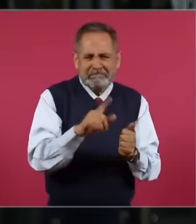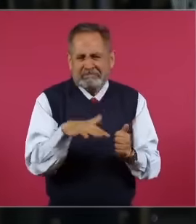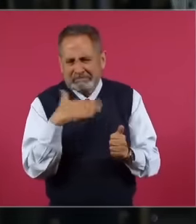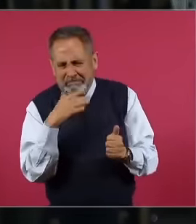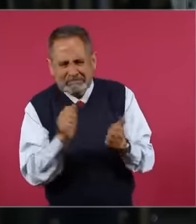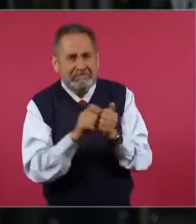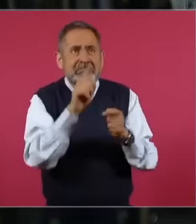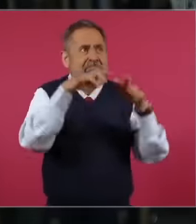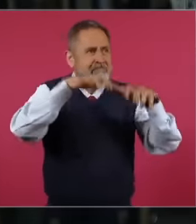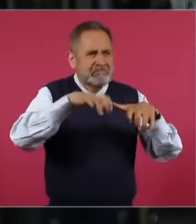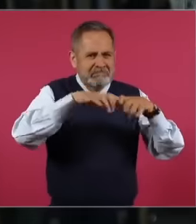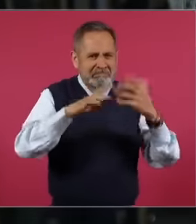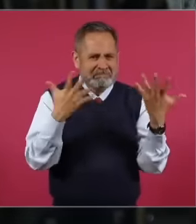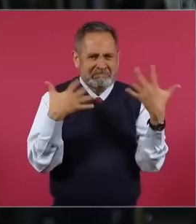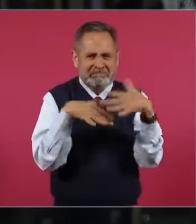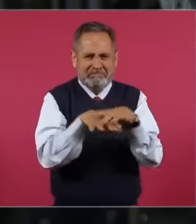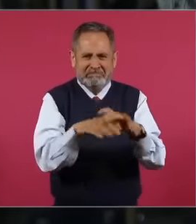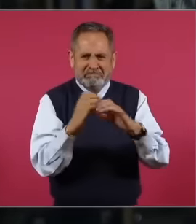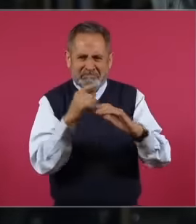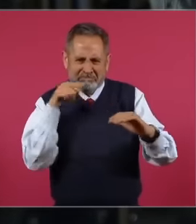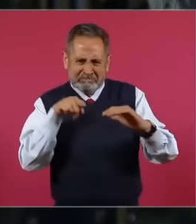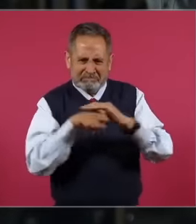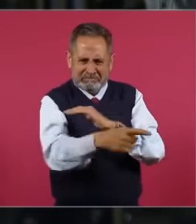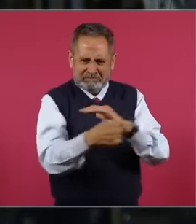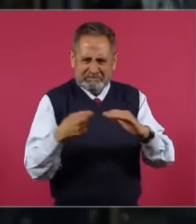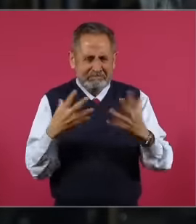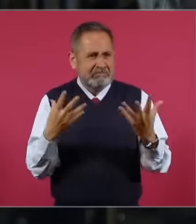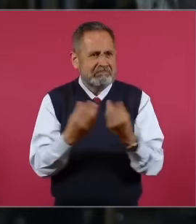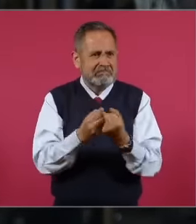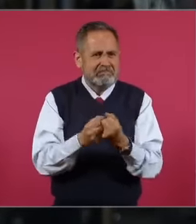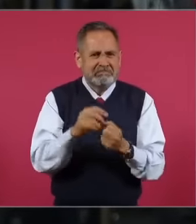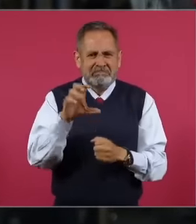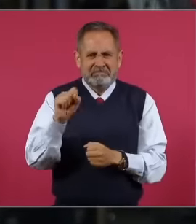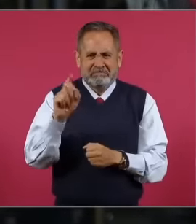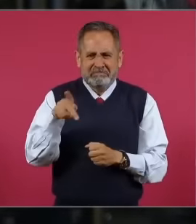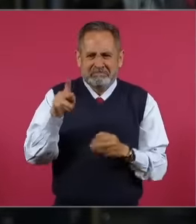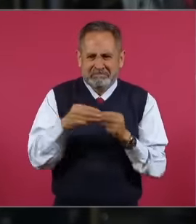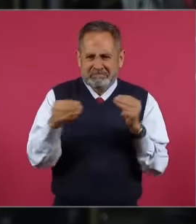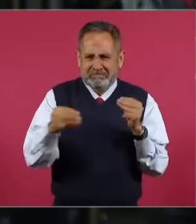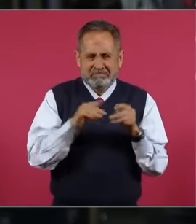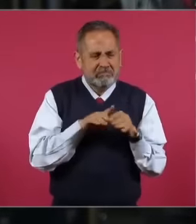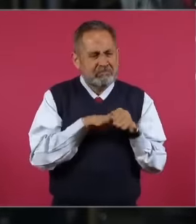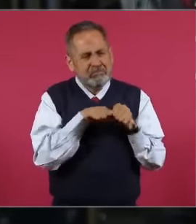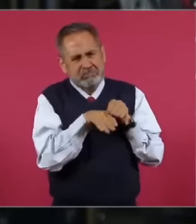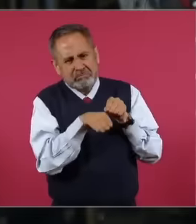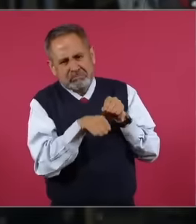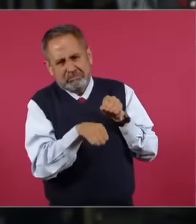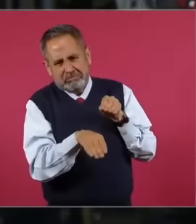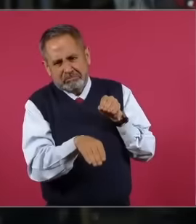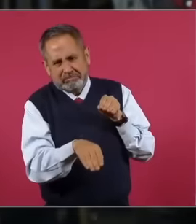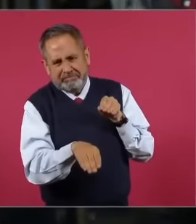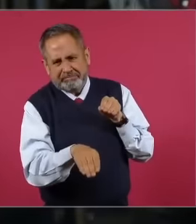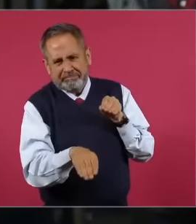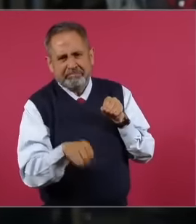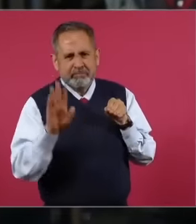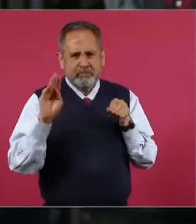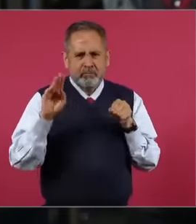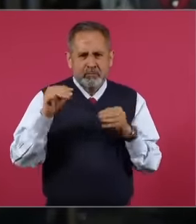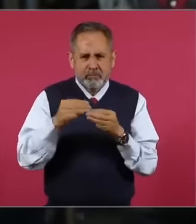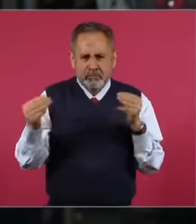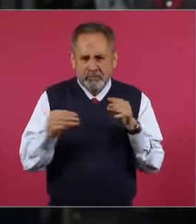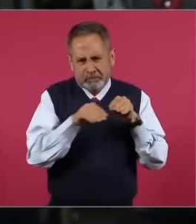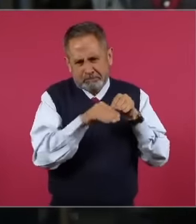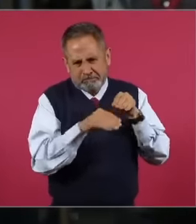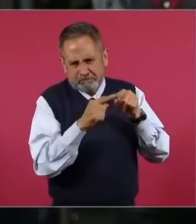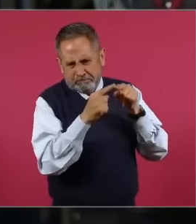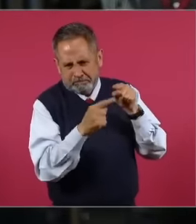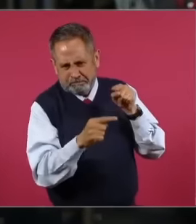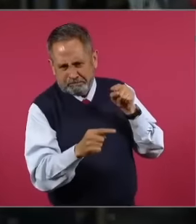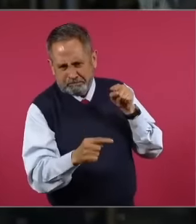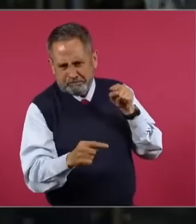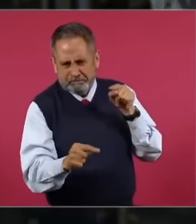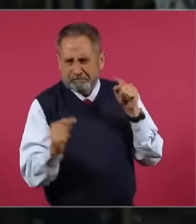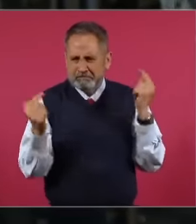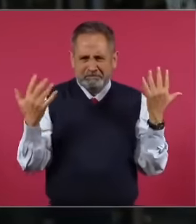and rainwater and in a stretch of approximately 60 km with a slope of 90 m, it diverts all this very strong quantity